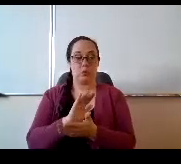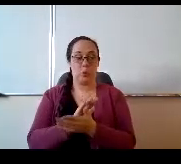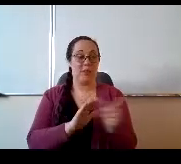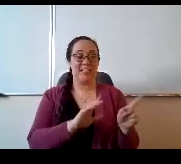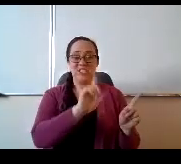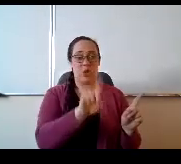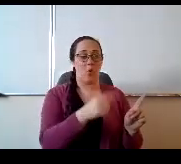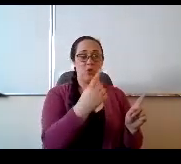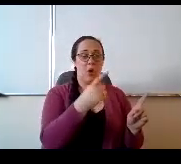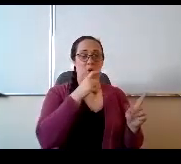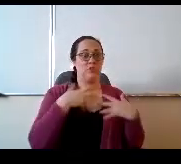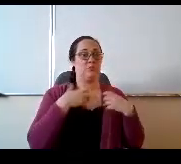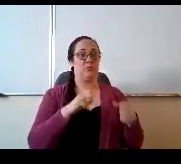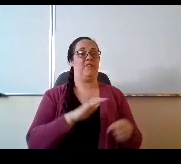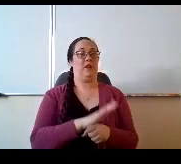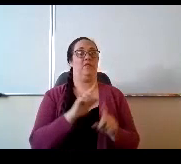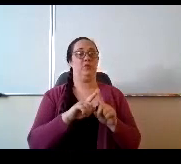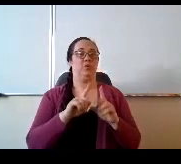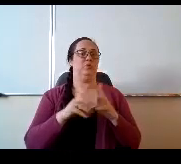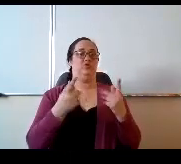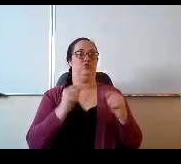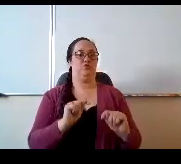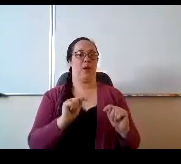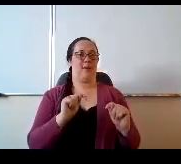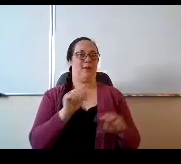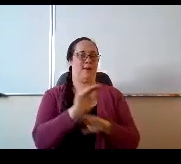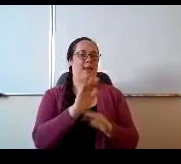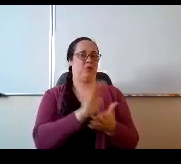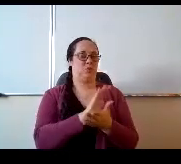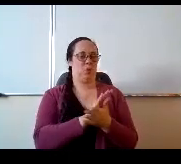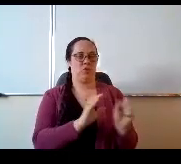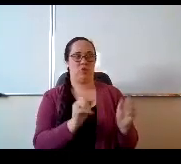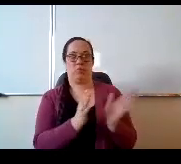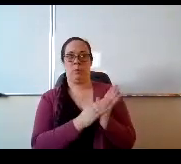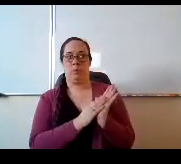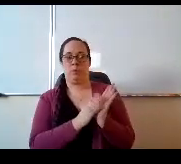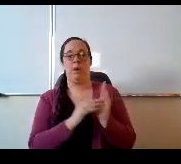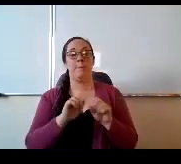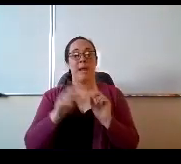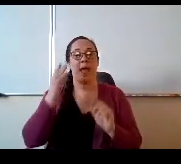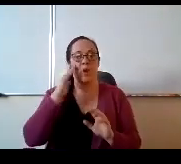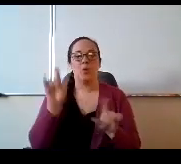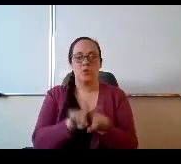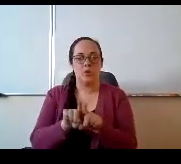brave enough to undertake that, so kudos to him, but I know it's very successful as well. So,